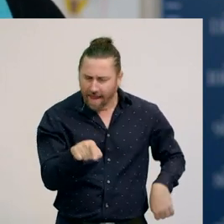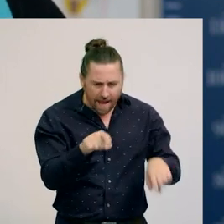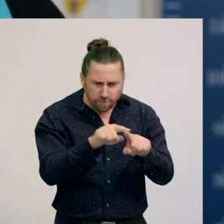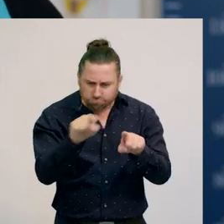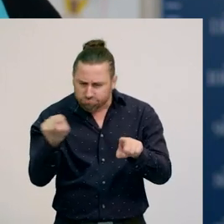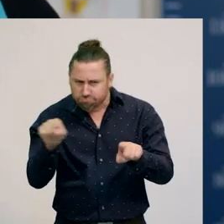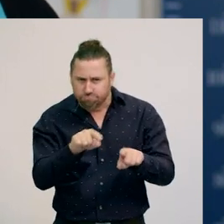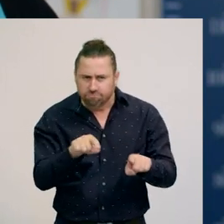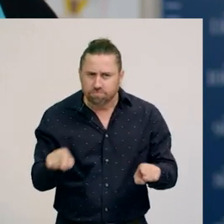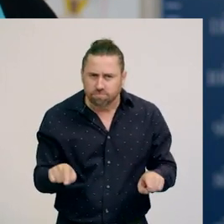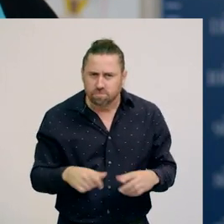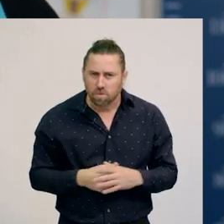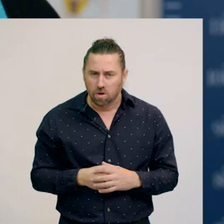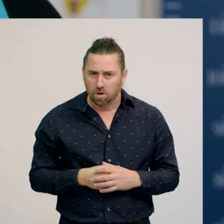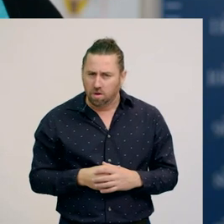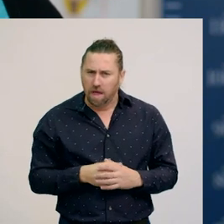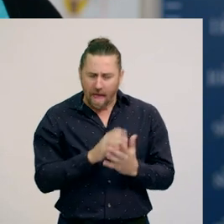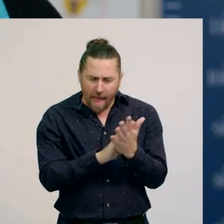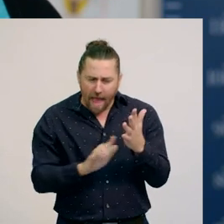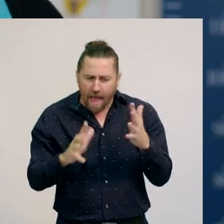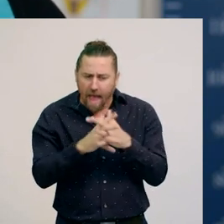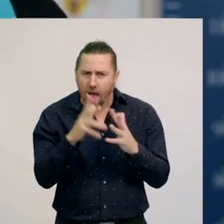Can you tell us how we can count this collection?